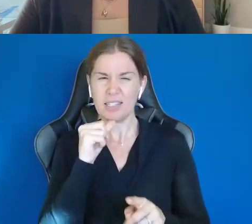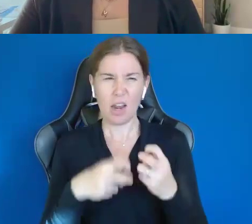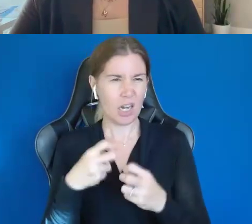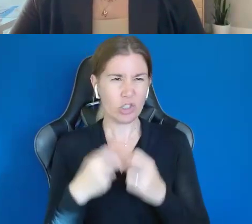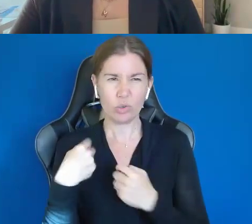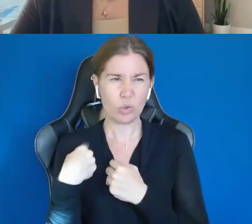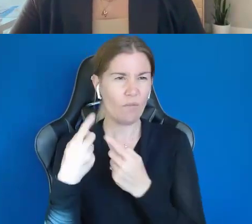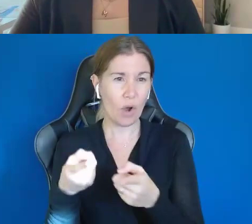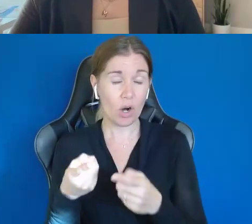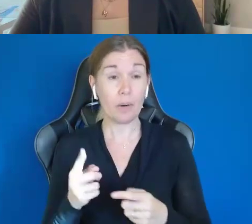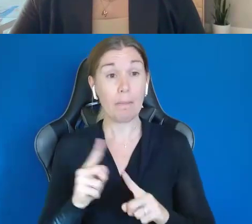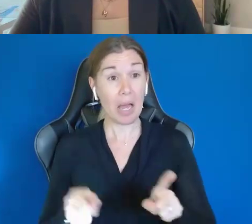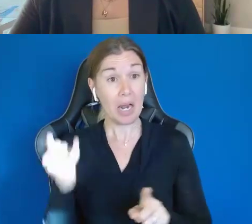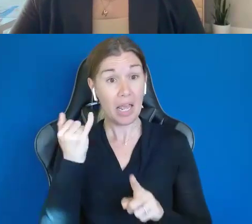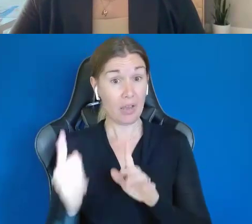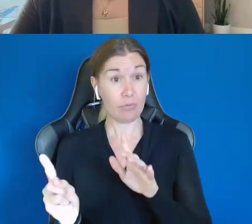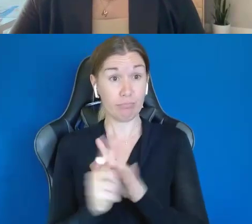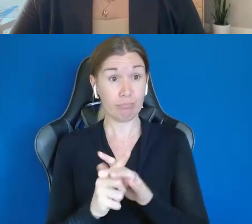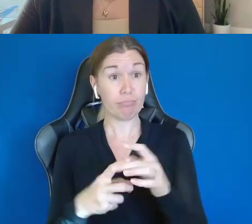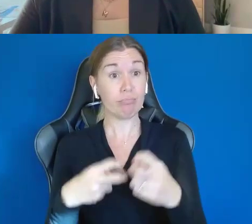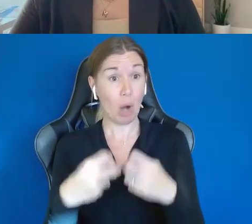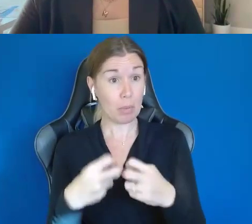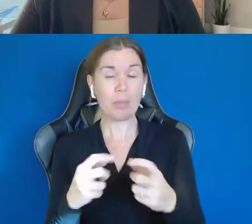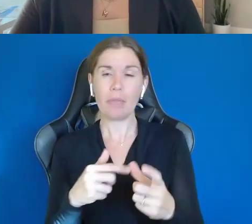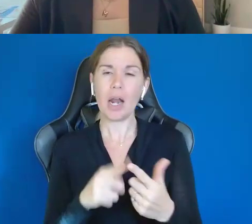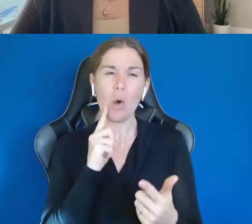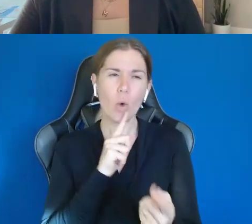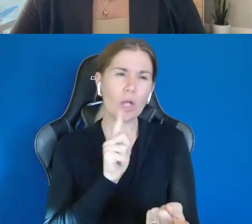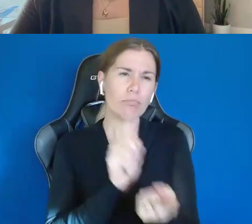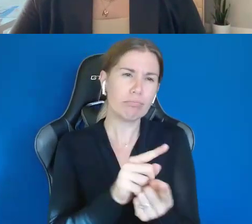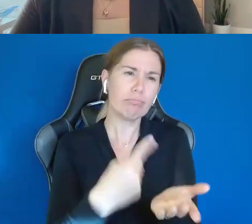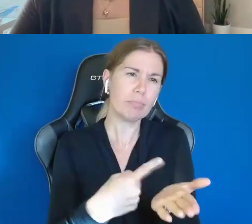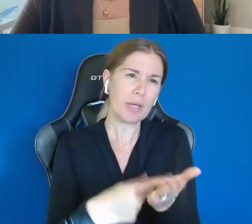go to who I need to go to, to advise me about that. Thank you.